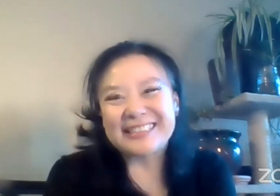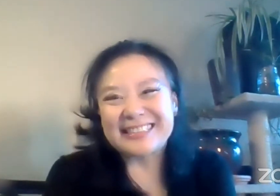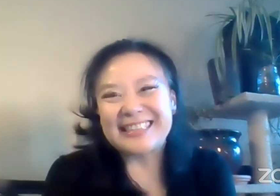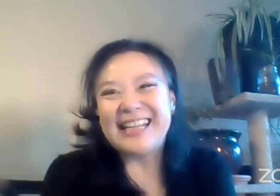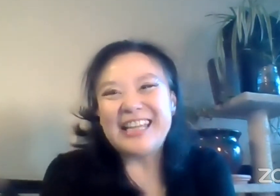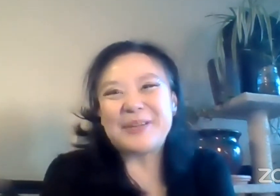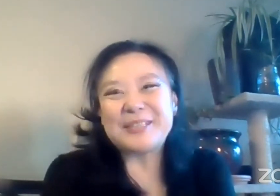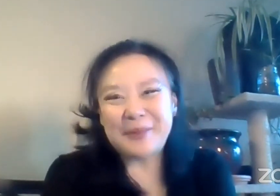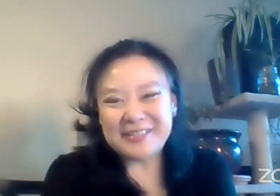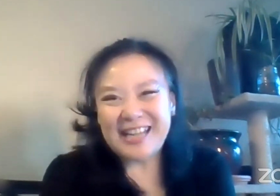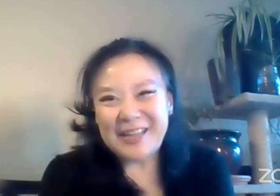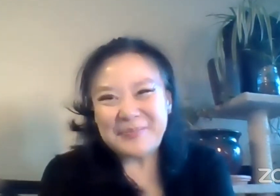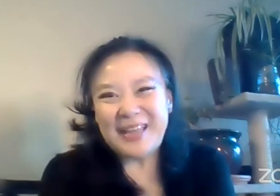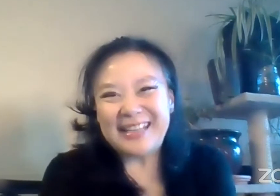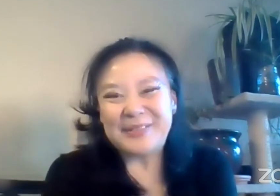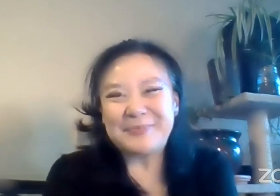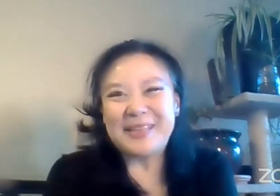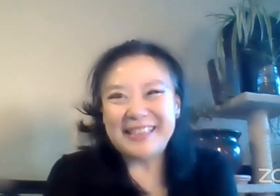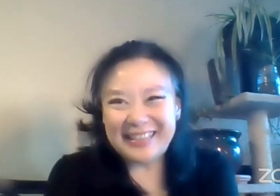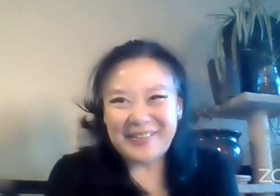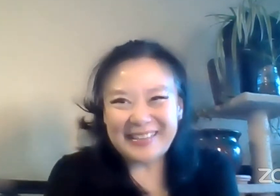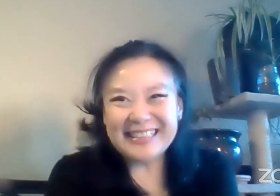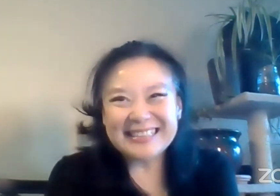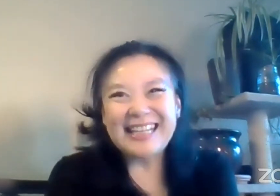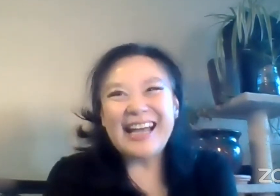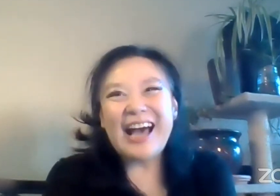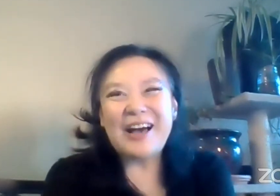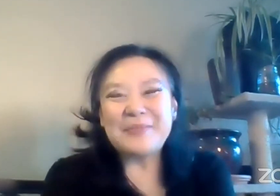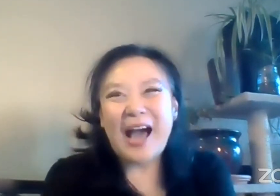called SIS Productions in my spare time, as well as being a theater artist.